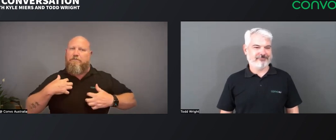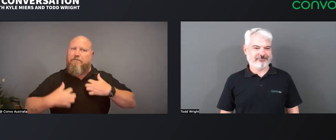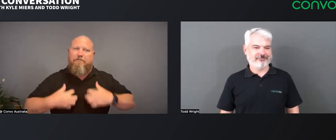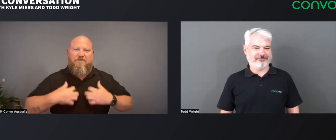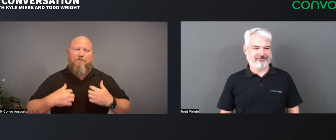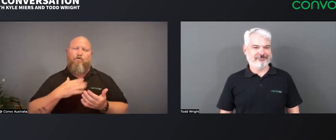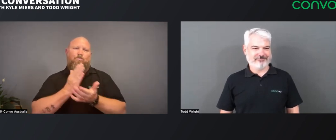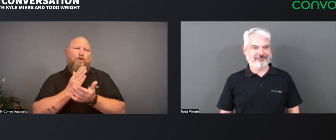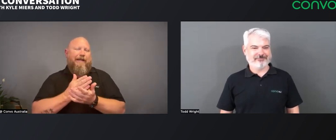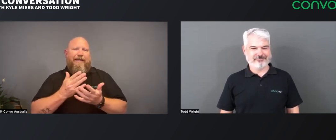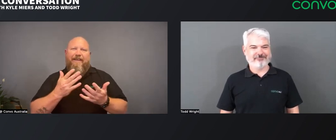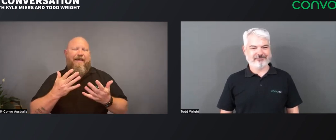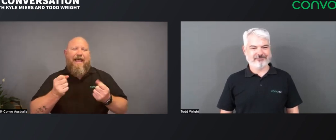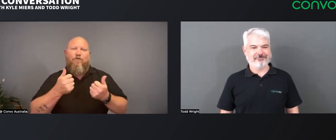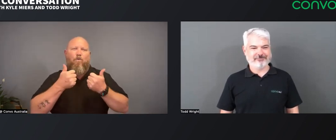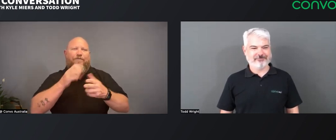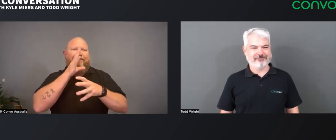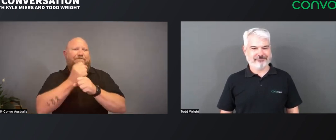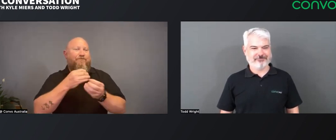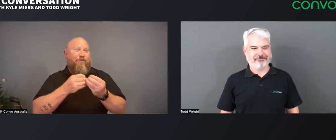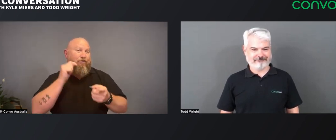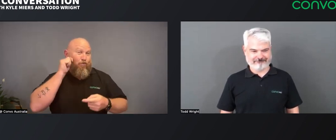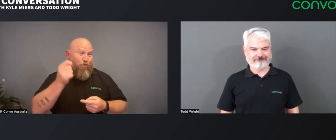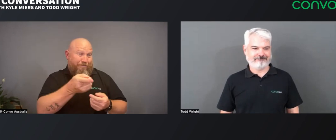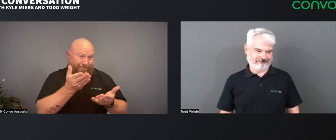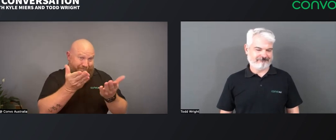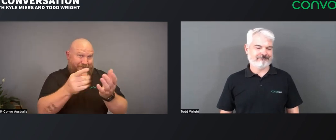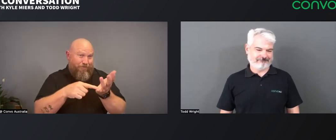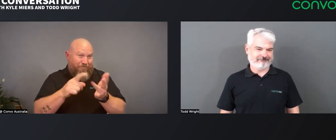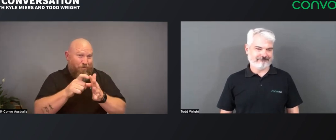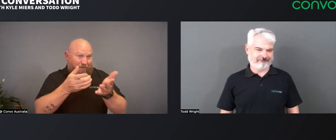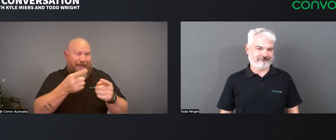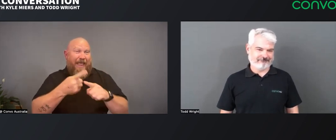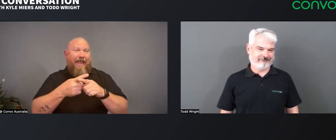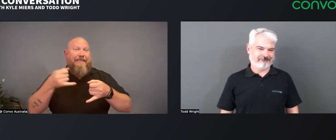and excited for that, but I have every faith in you Todd and Danielle and the team